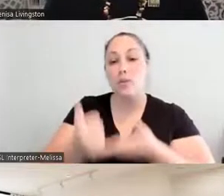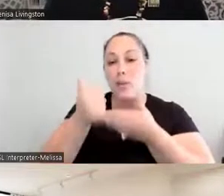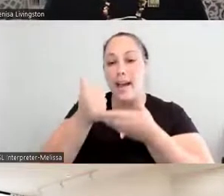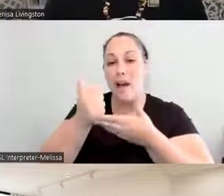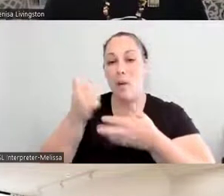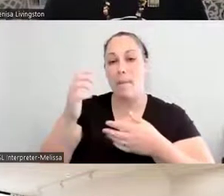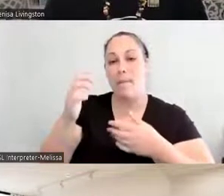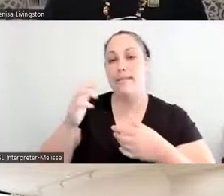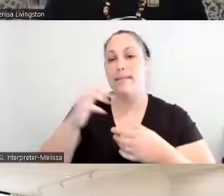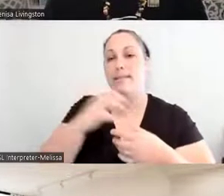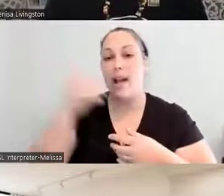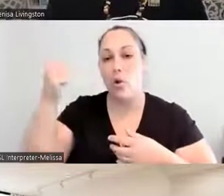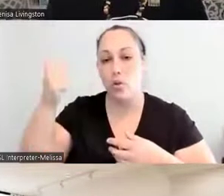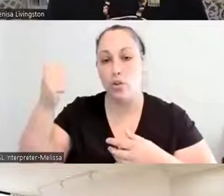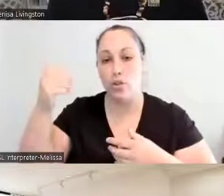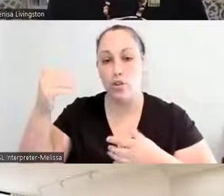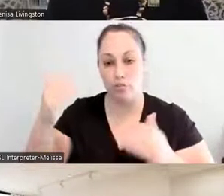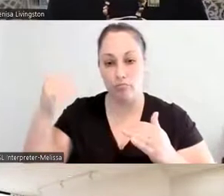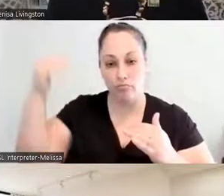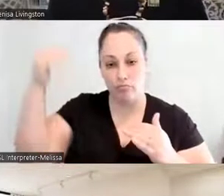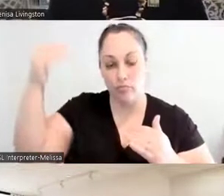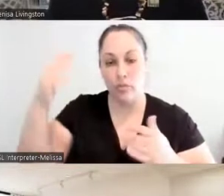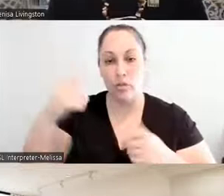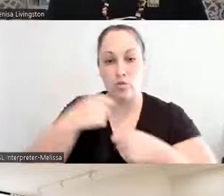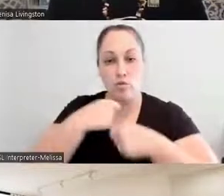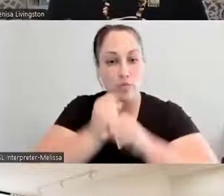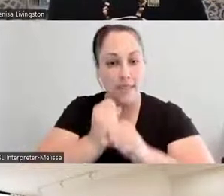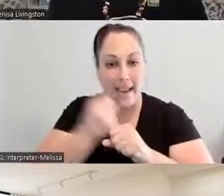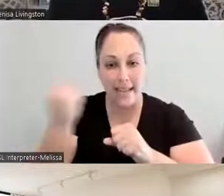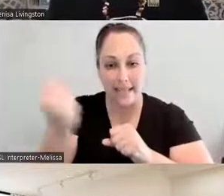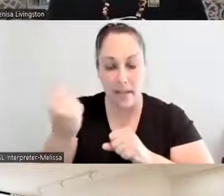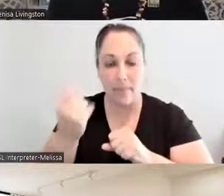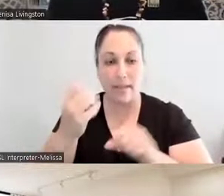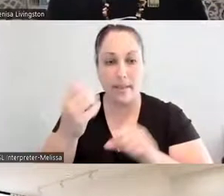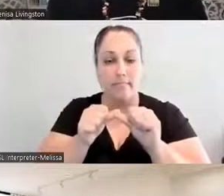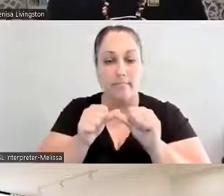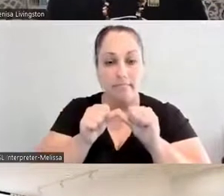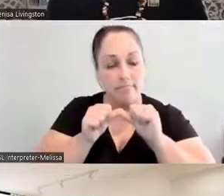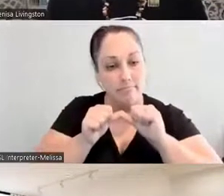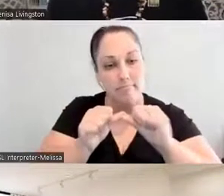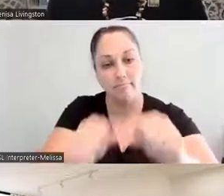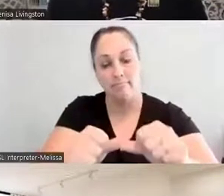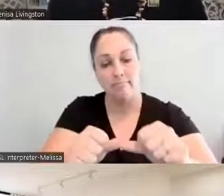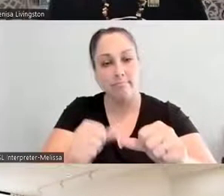important because this is something that will last a long time and will last, you know, for generations about their